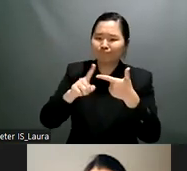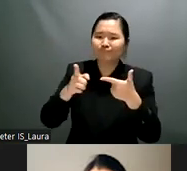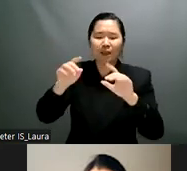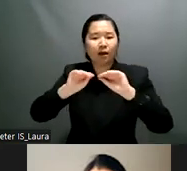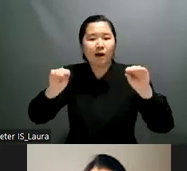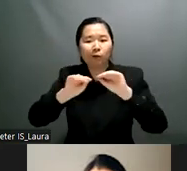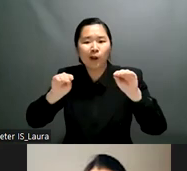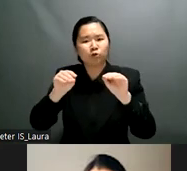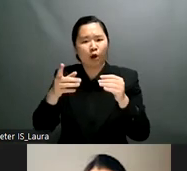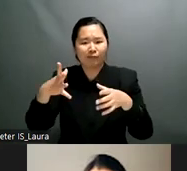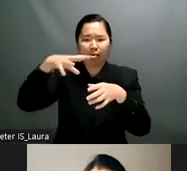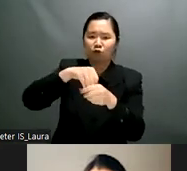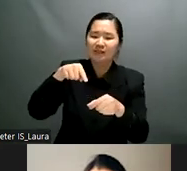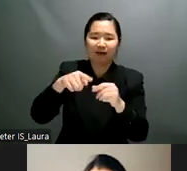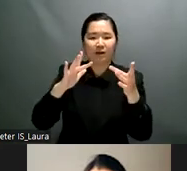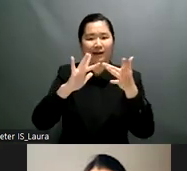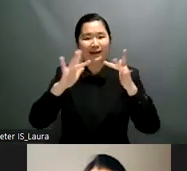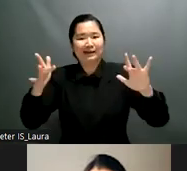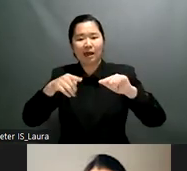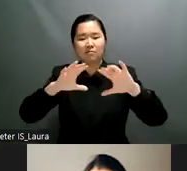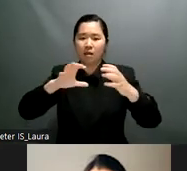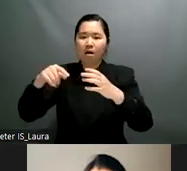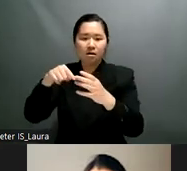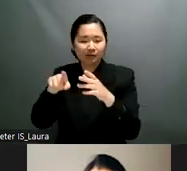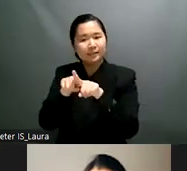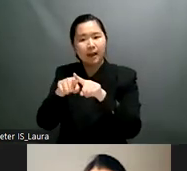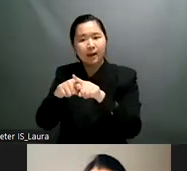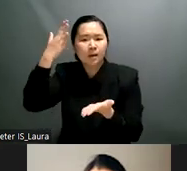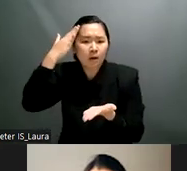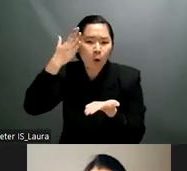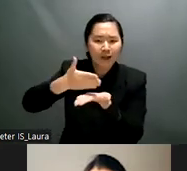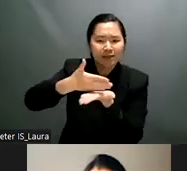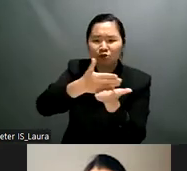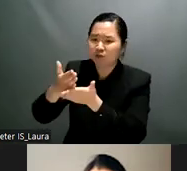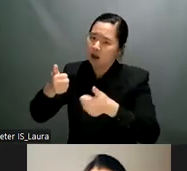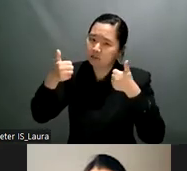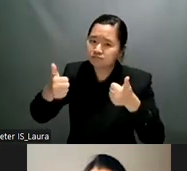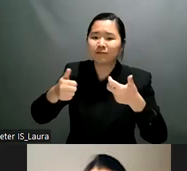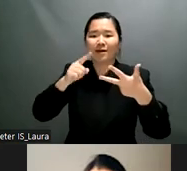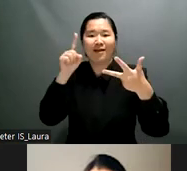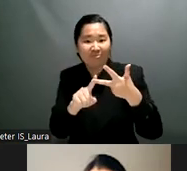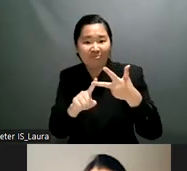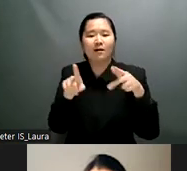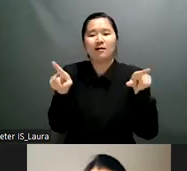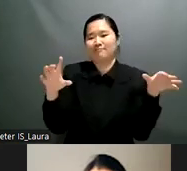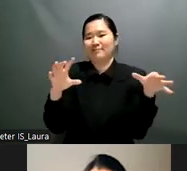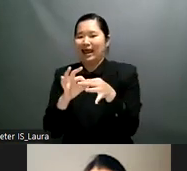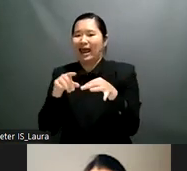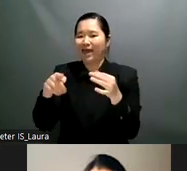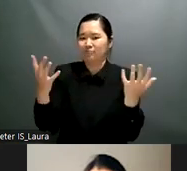to take forward um to the conference of state parties from our civil society forum and so as